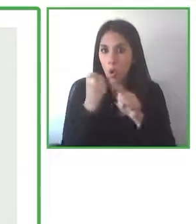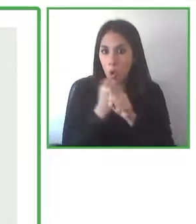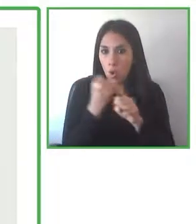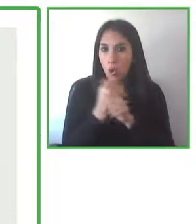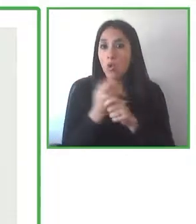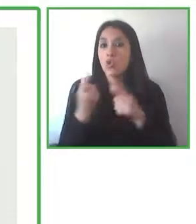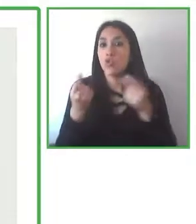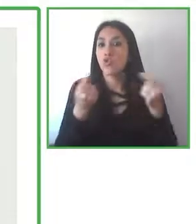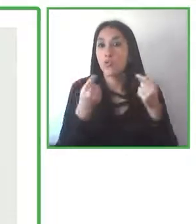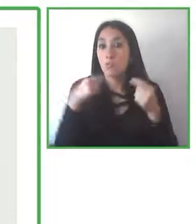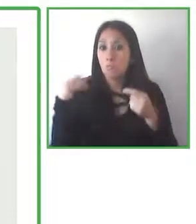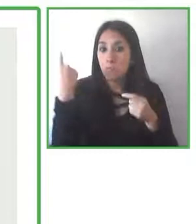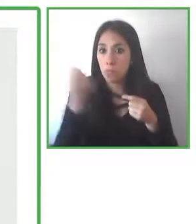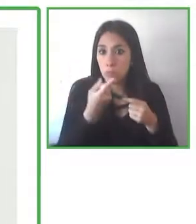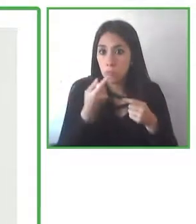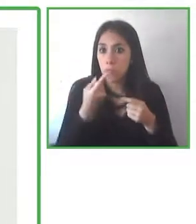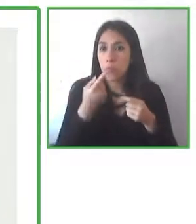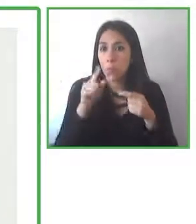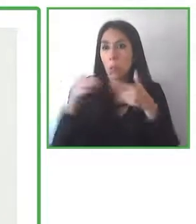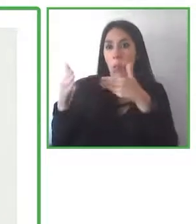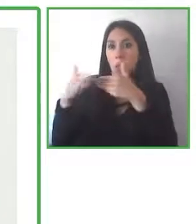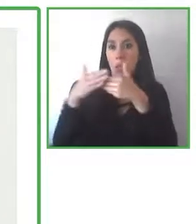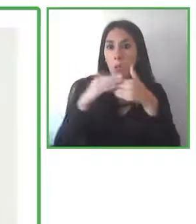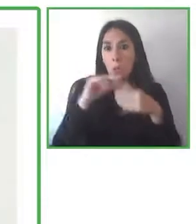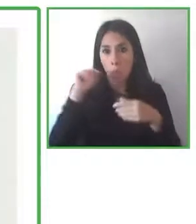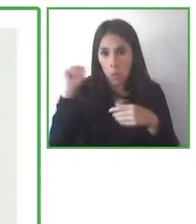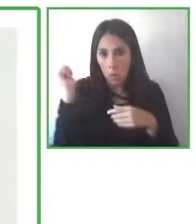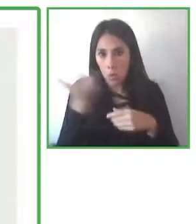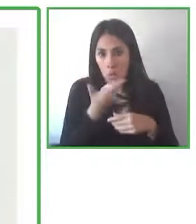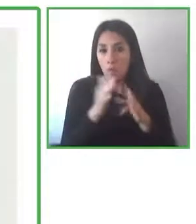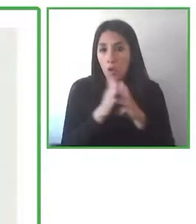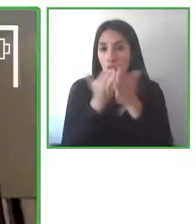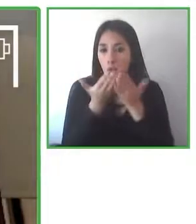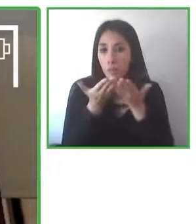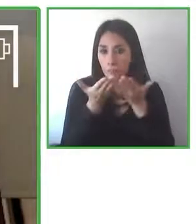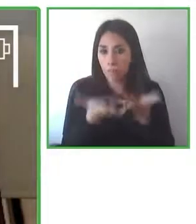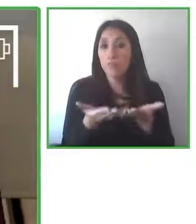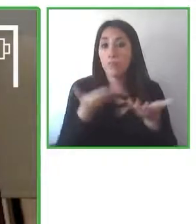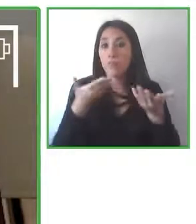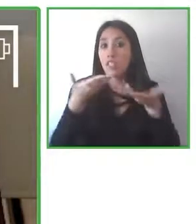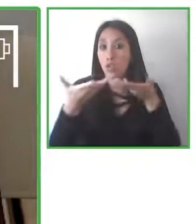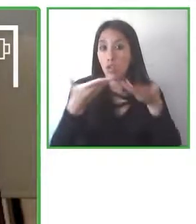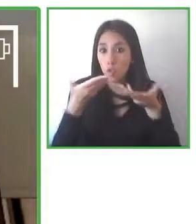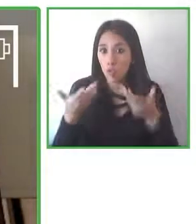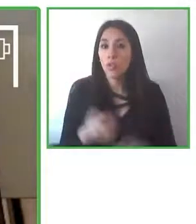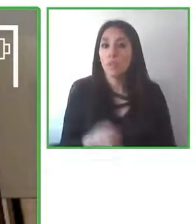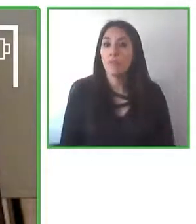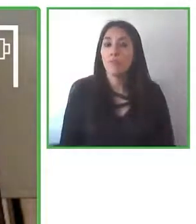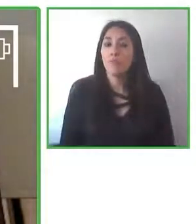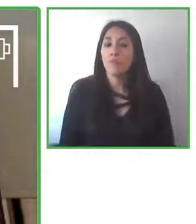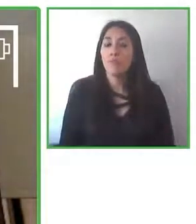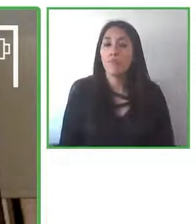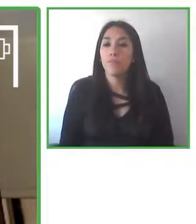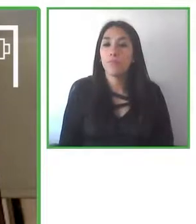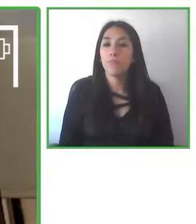of professional formation this means that our books are made for everyone and can relate to